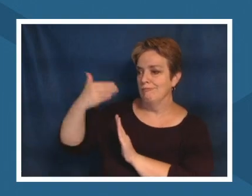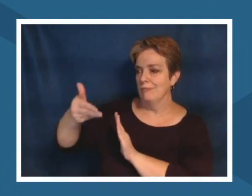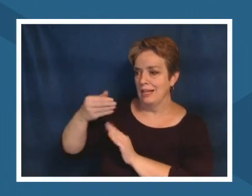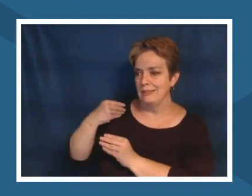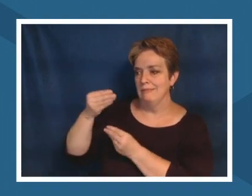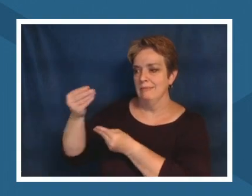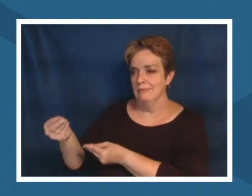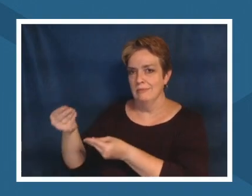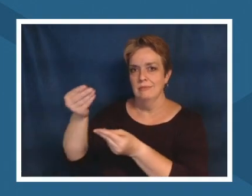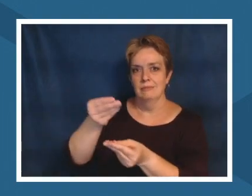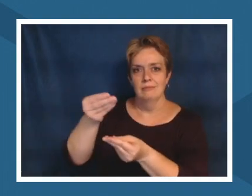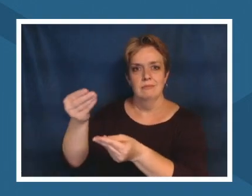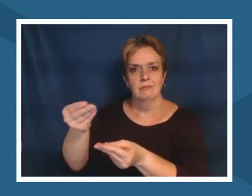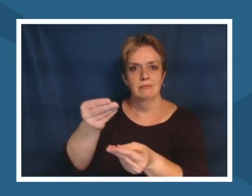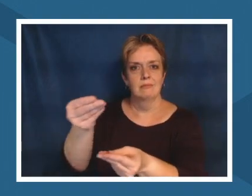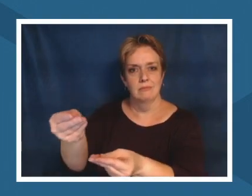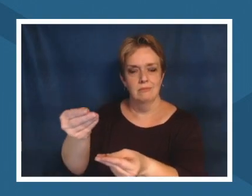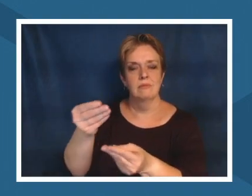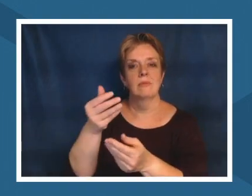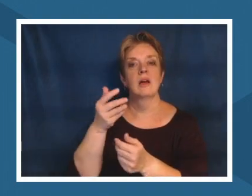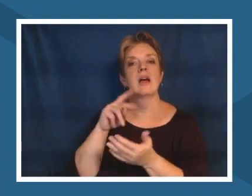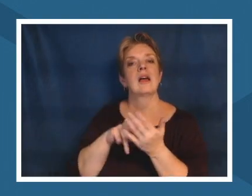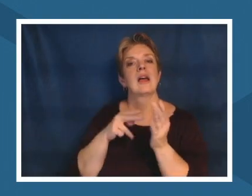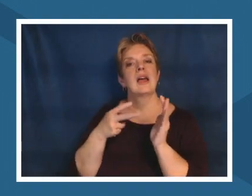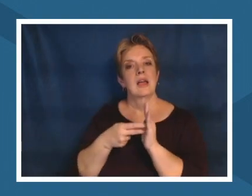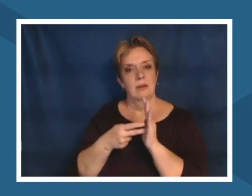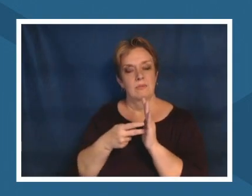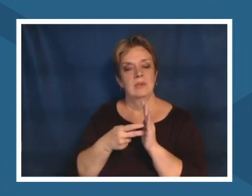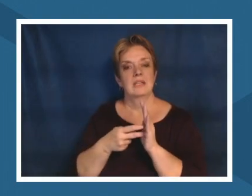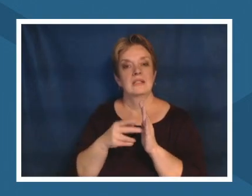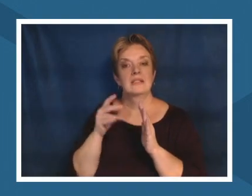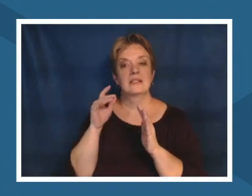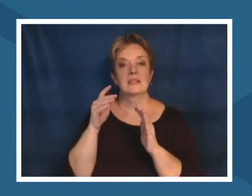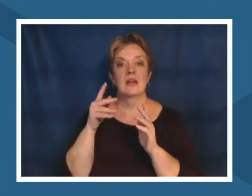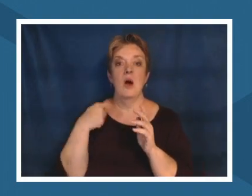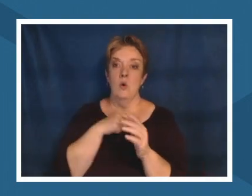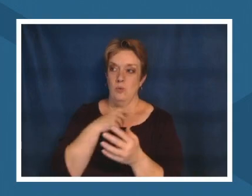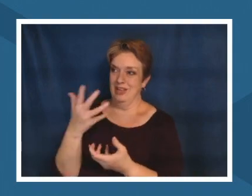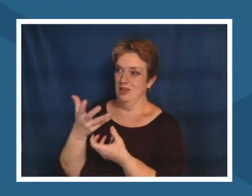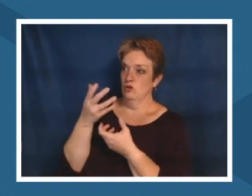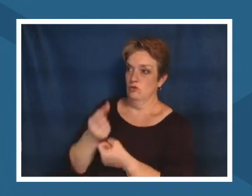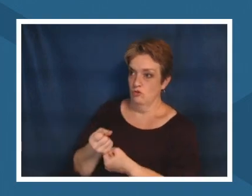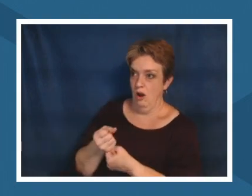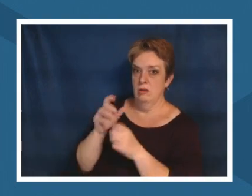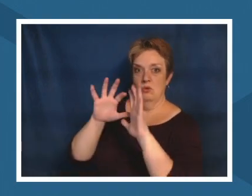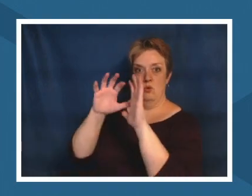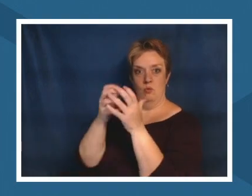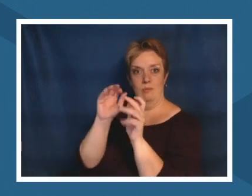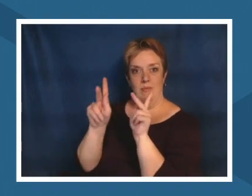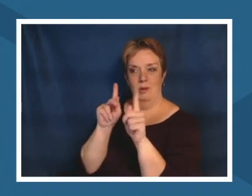group of people was entrusted to steward and safeguard